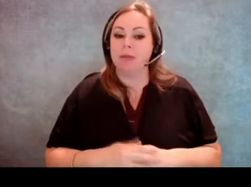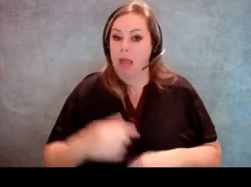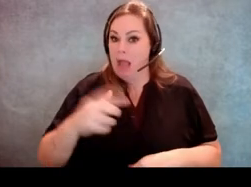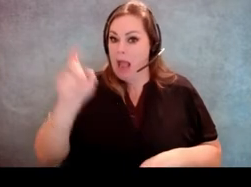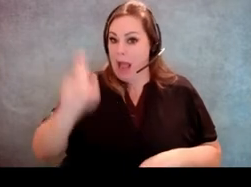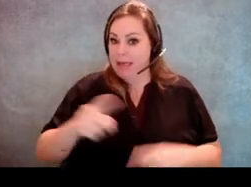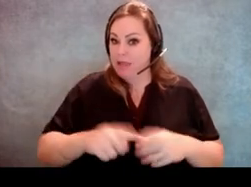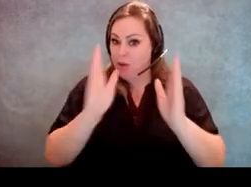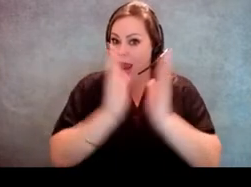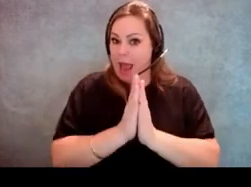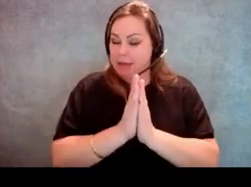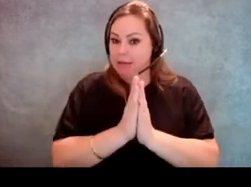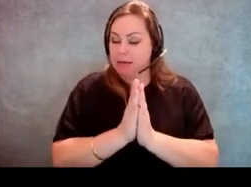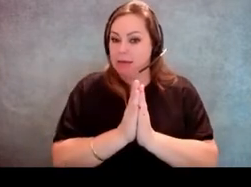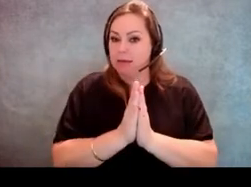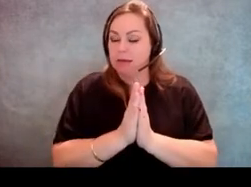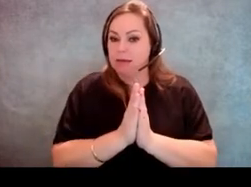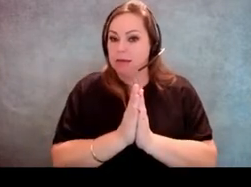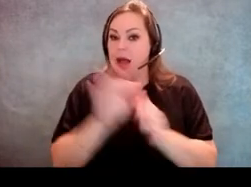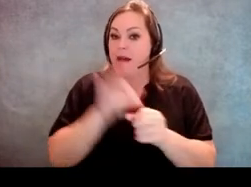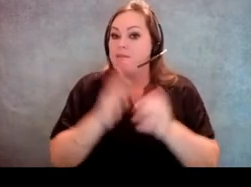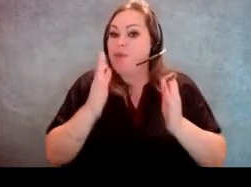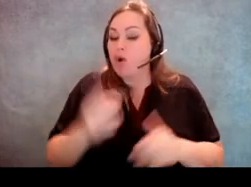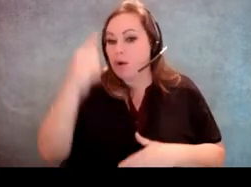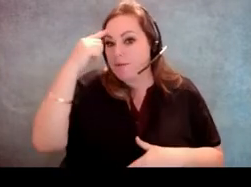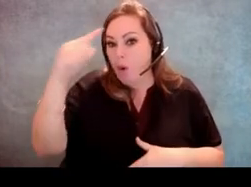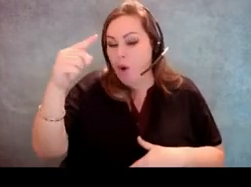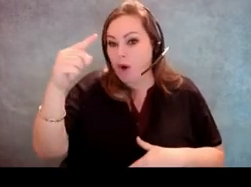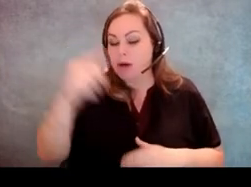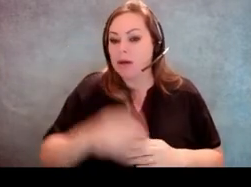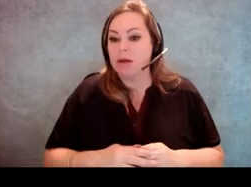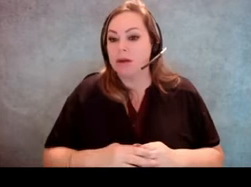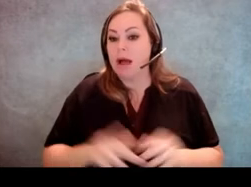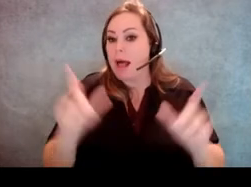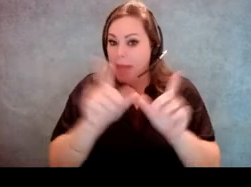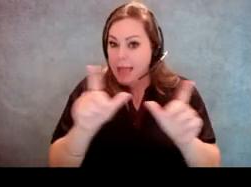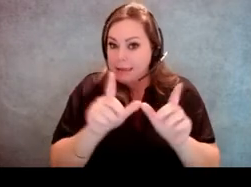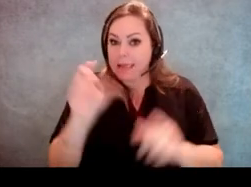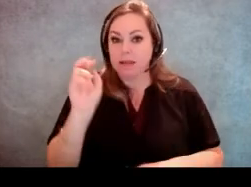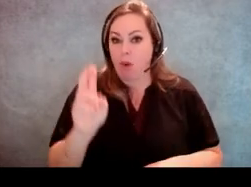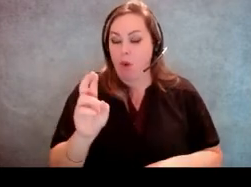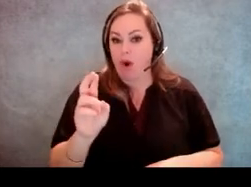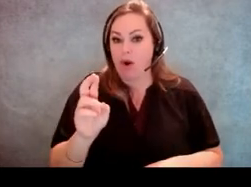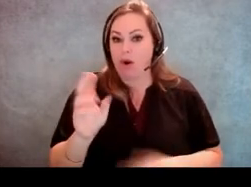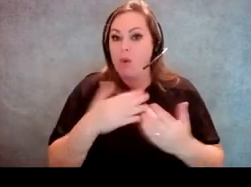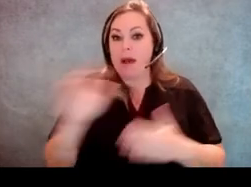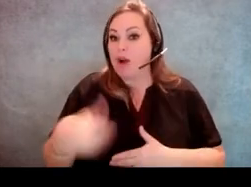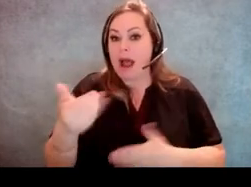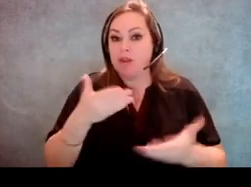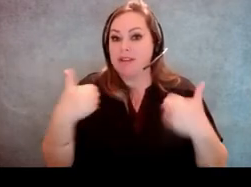do I need to ask the voter for the license or whatever of the service animal to prove